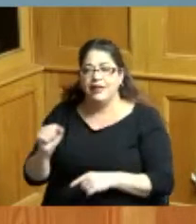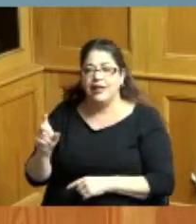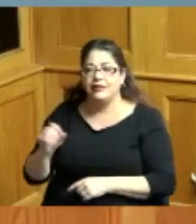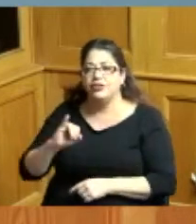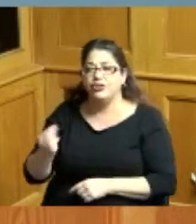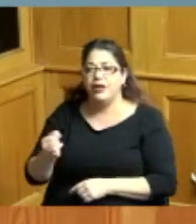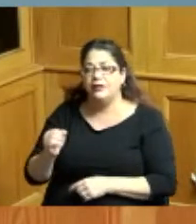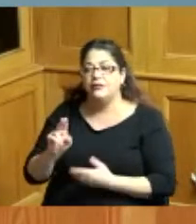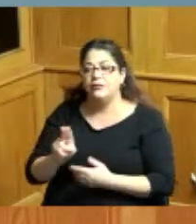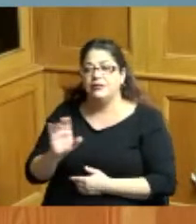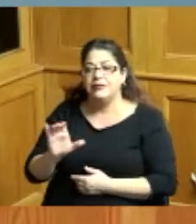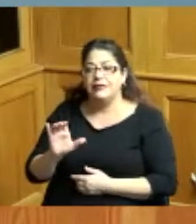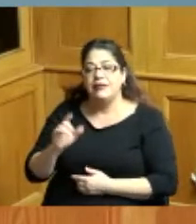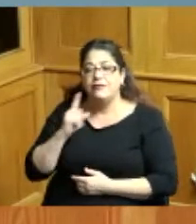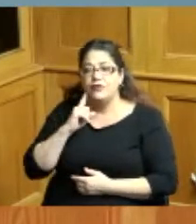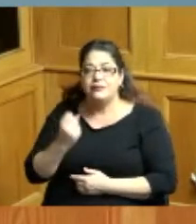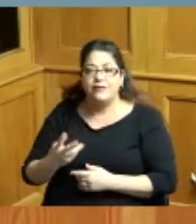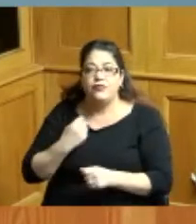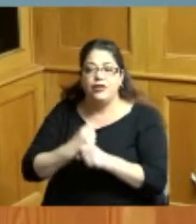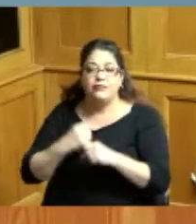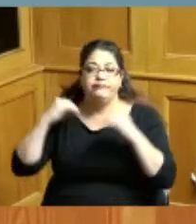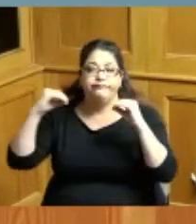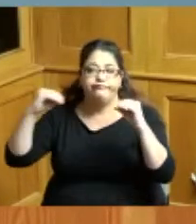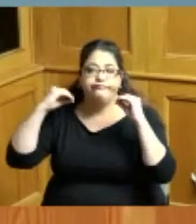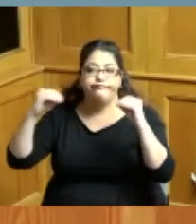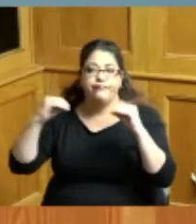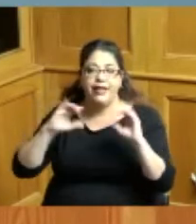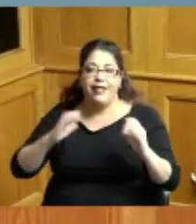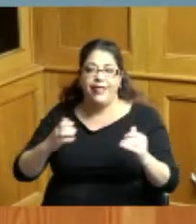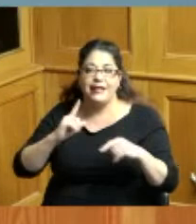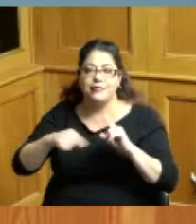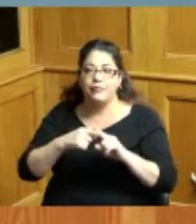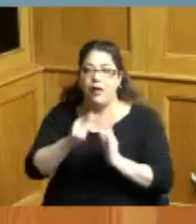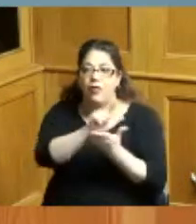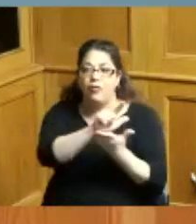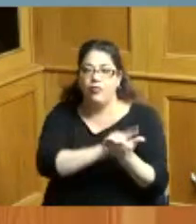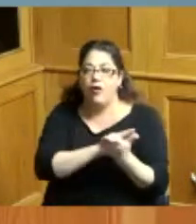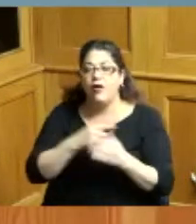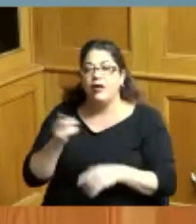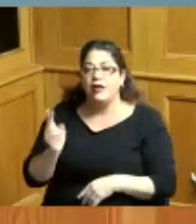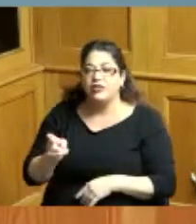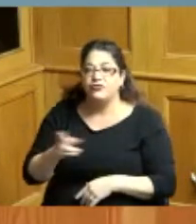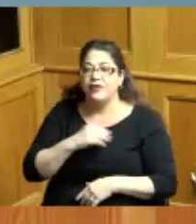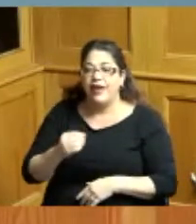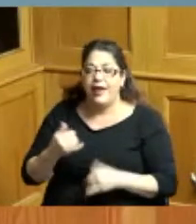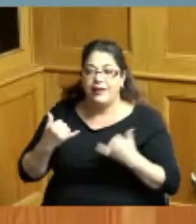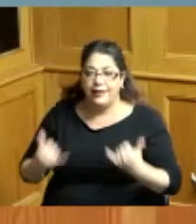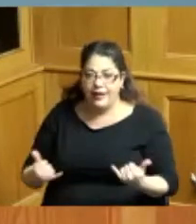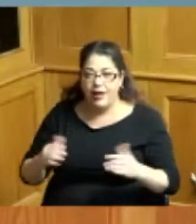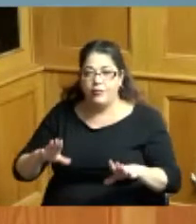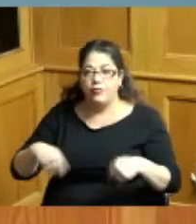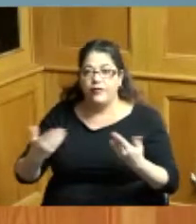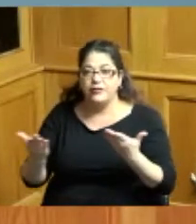of Cincinnati for several years where he taught a class on law history and currently serves as on